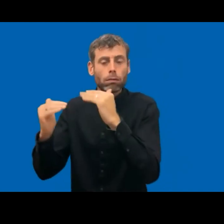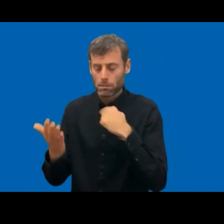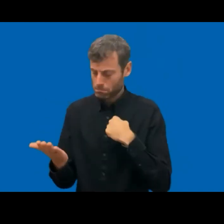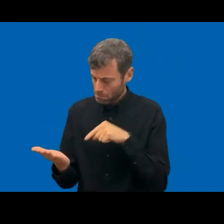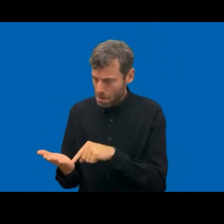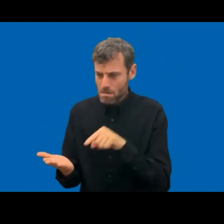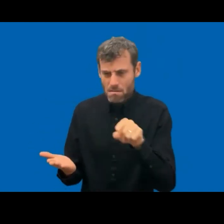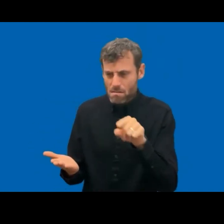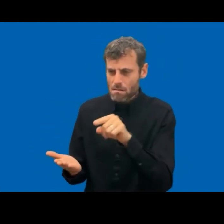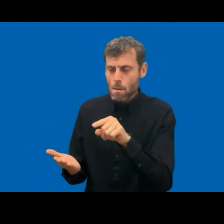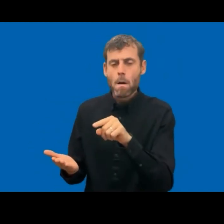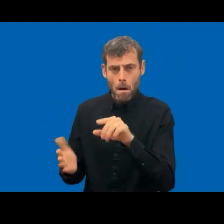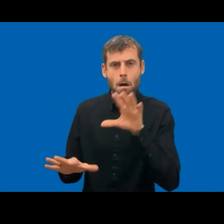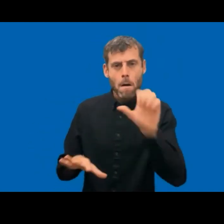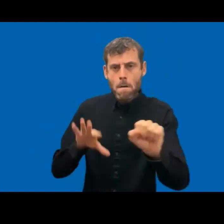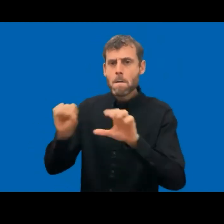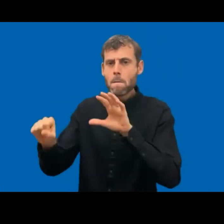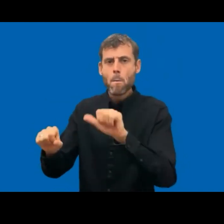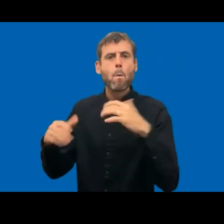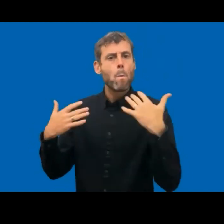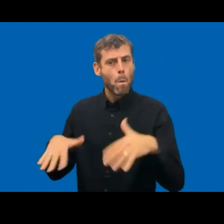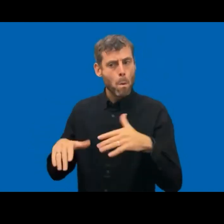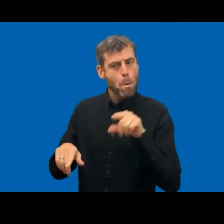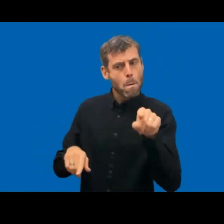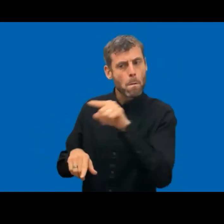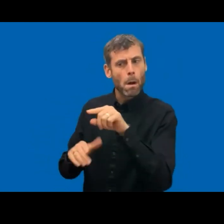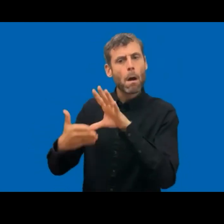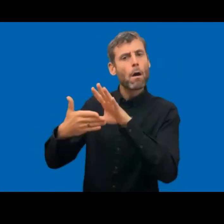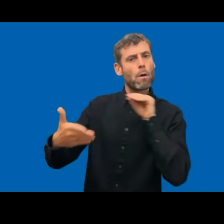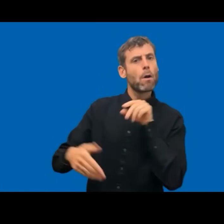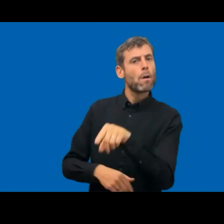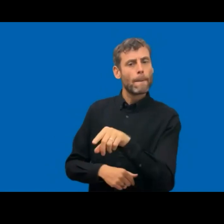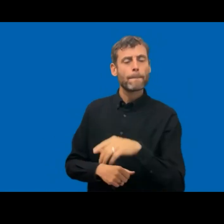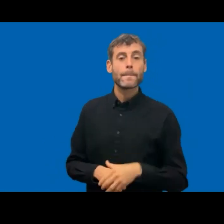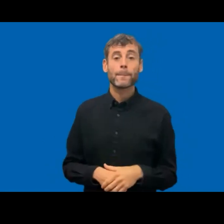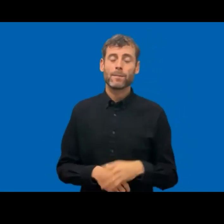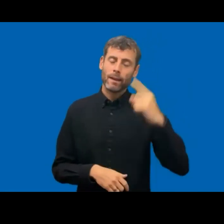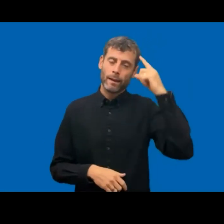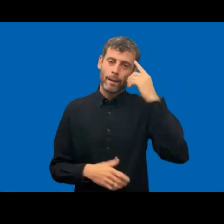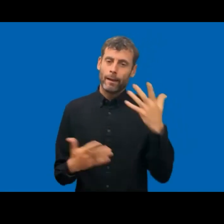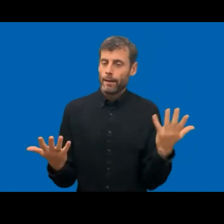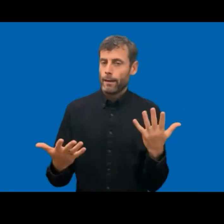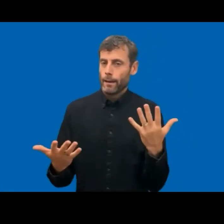And with the pandemic, as mentioned, we have all, I think, become more aware of the importance